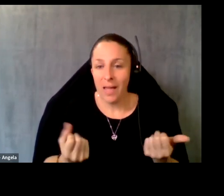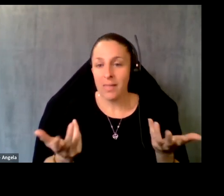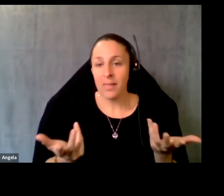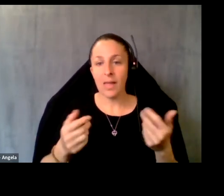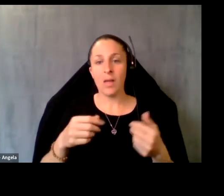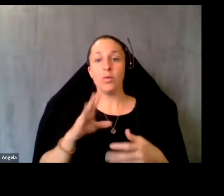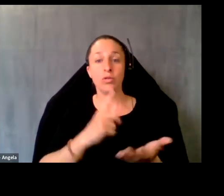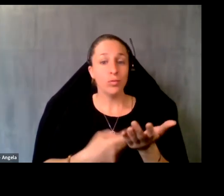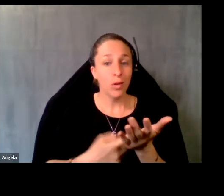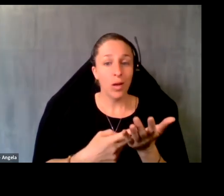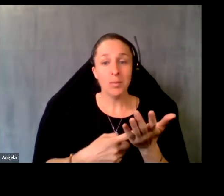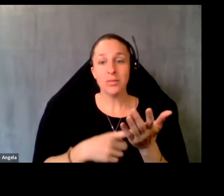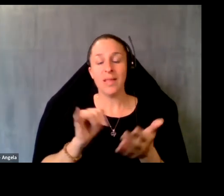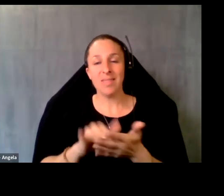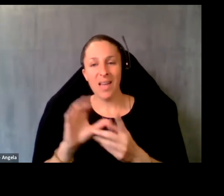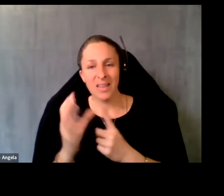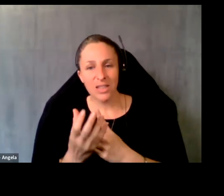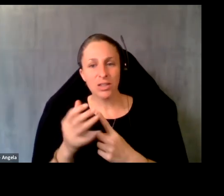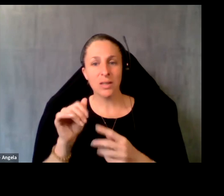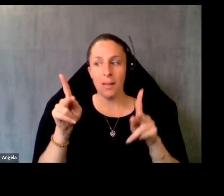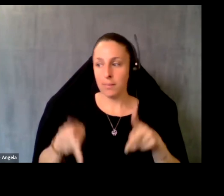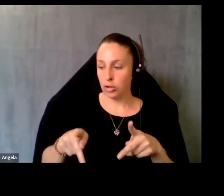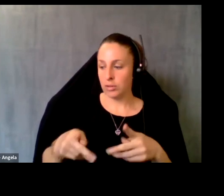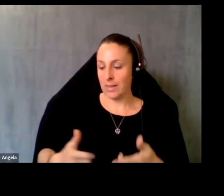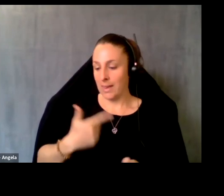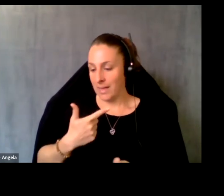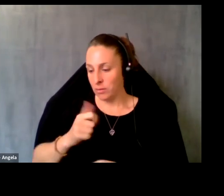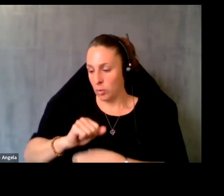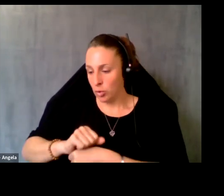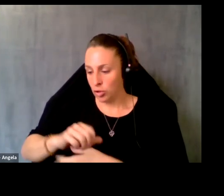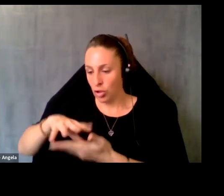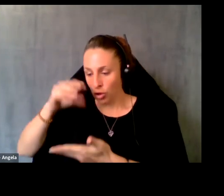we talk about those conditions in which a person lives, works, learn plays and otherwise engages